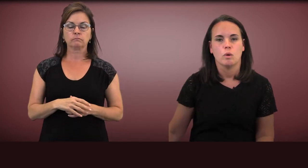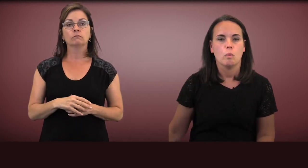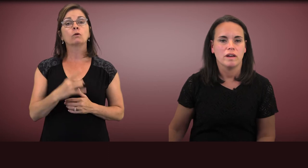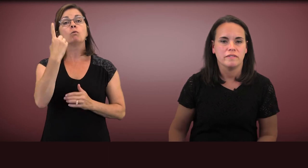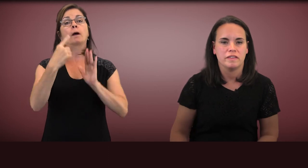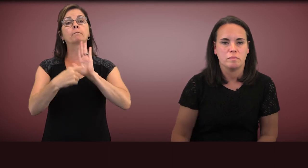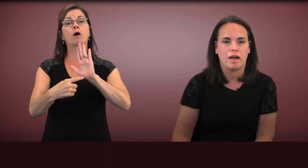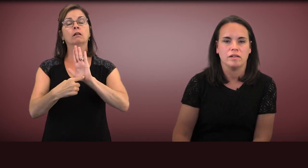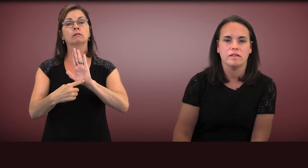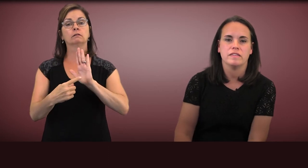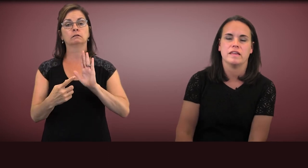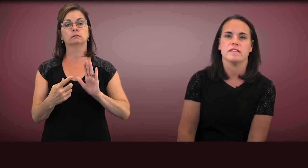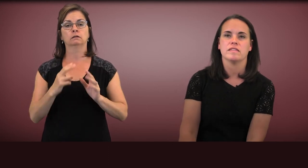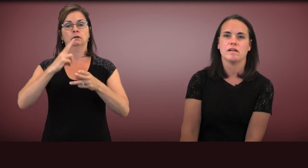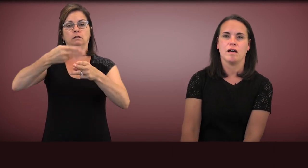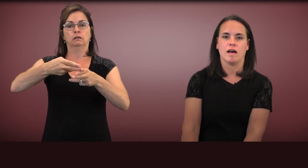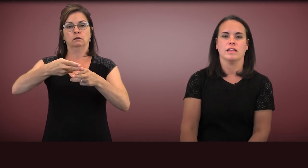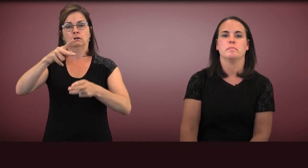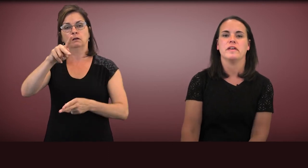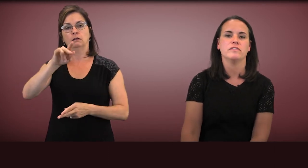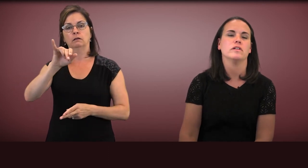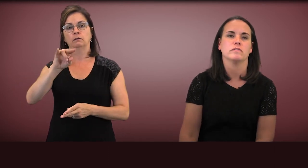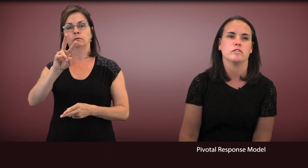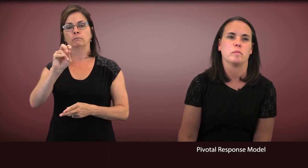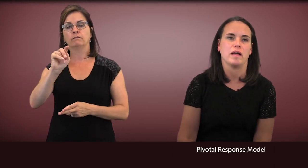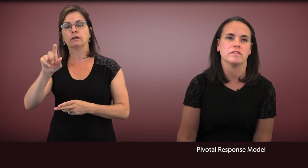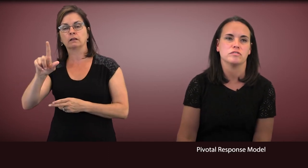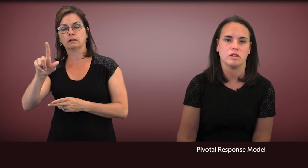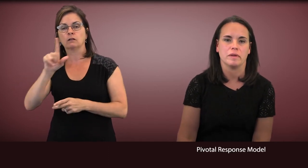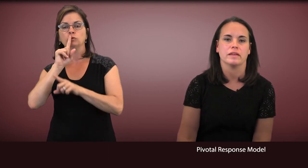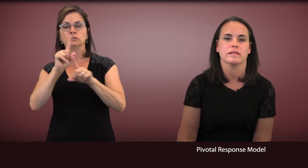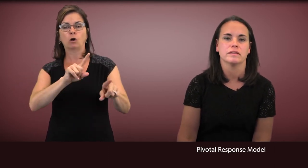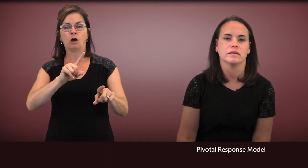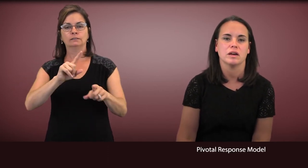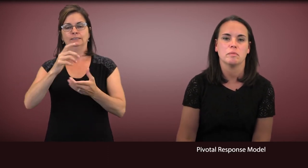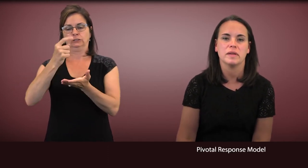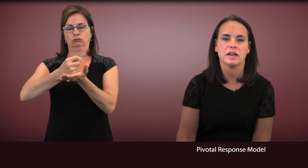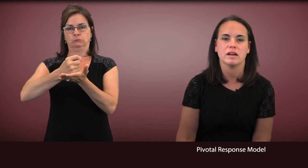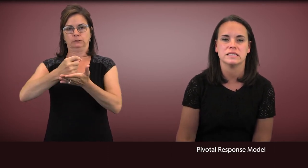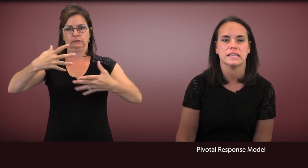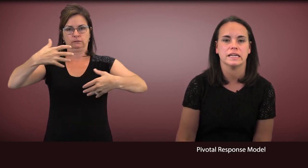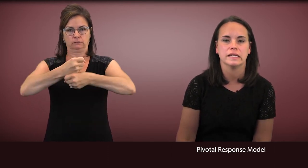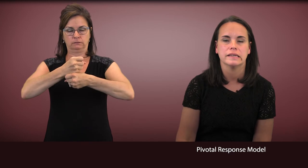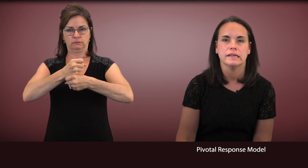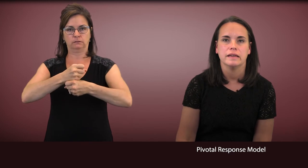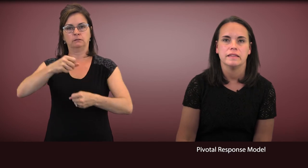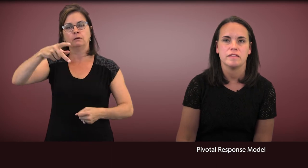One of these models is called Pivotal Response Treatment or PRT.